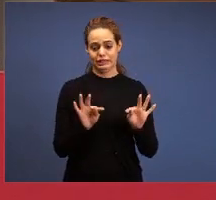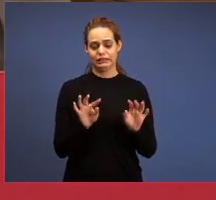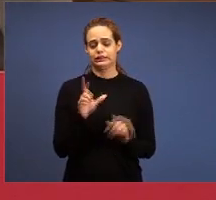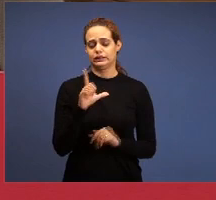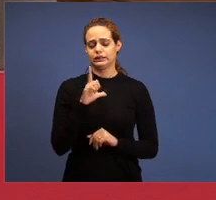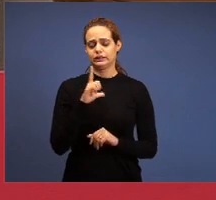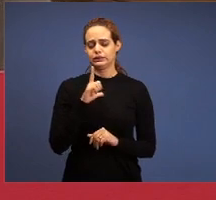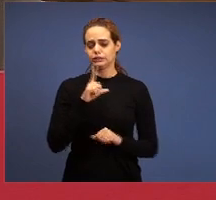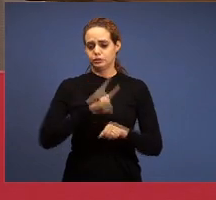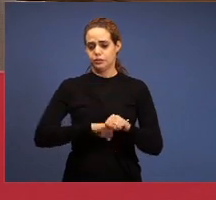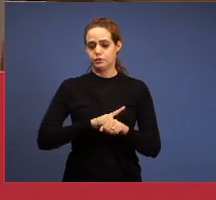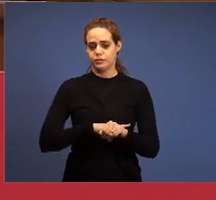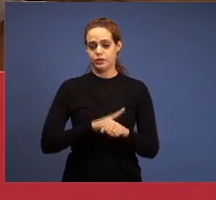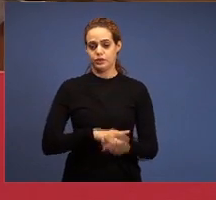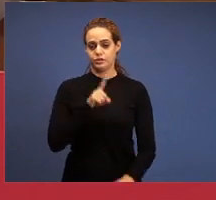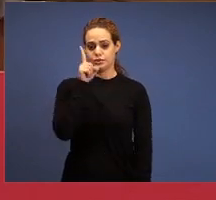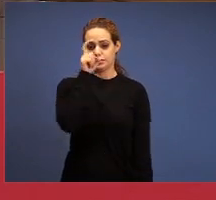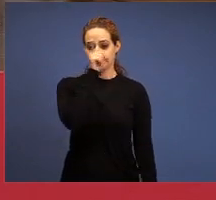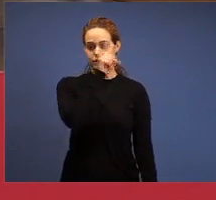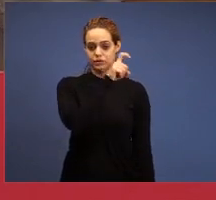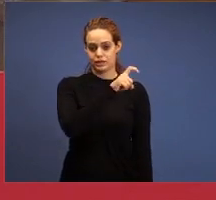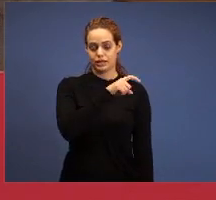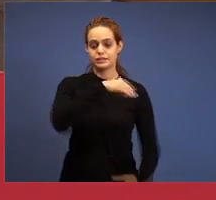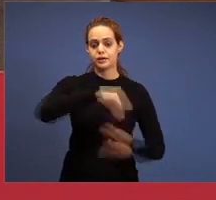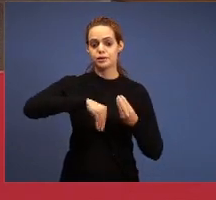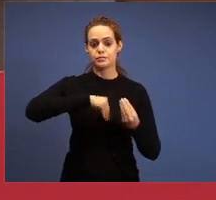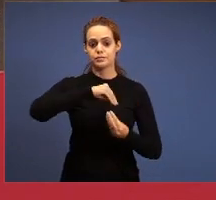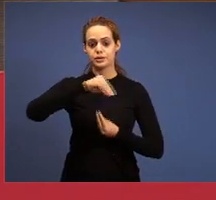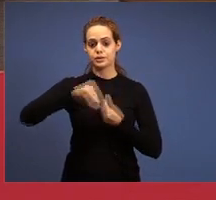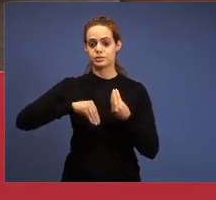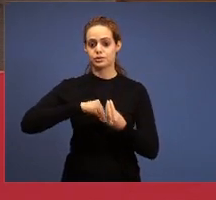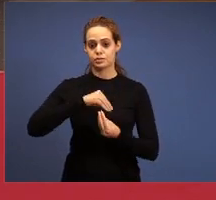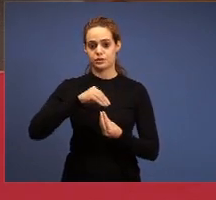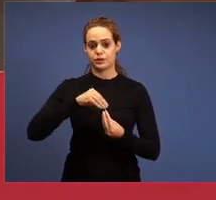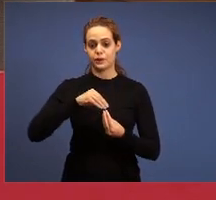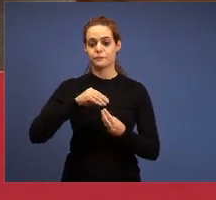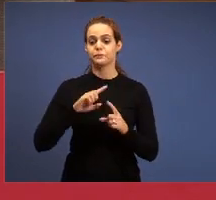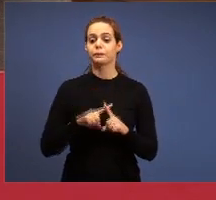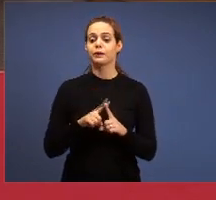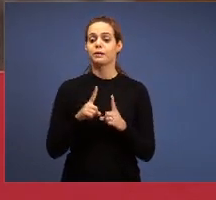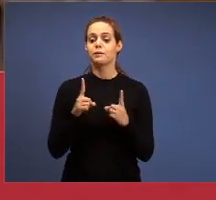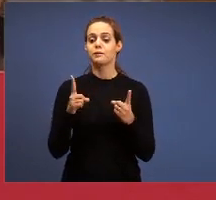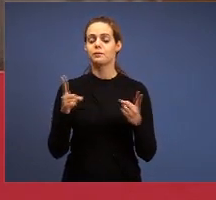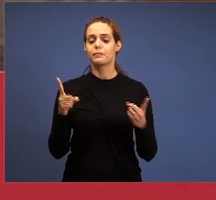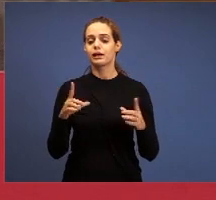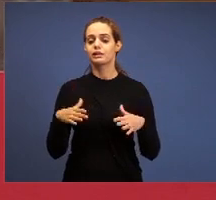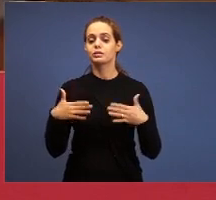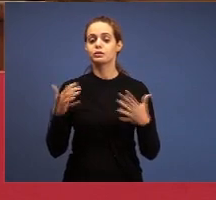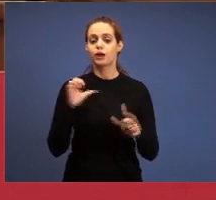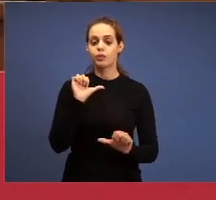in Thyatira the great mixture. Now just exists one exit: the seven again, the seven spirits,